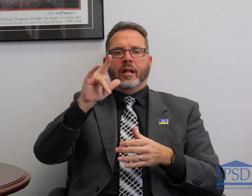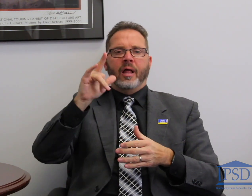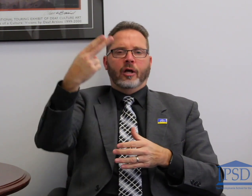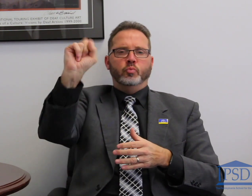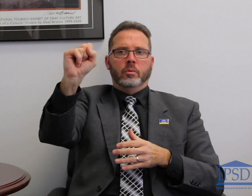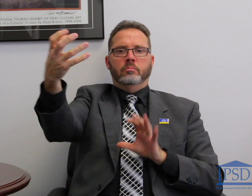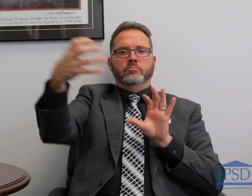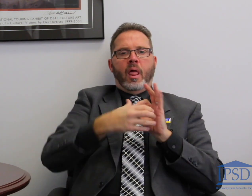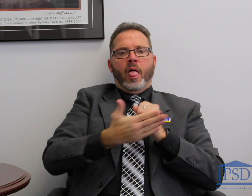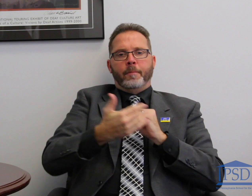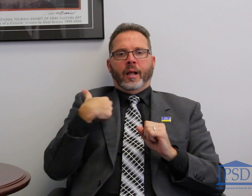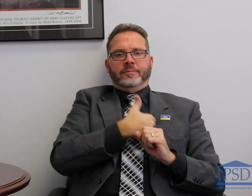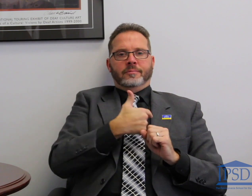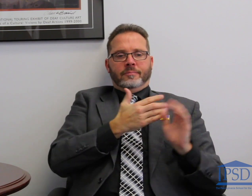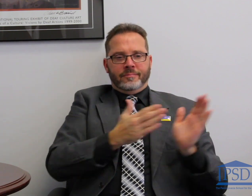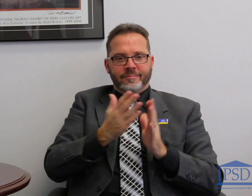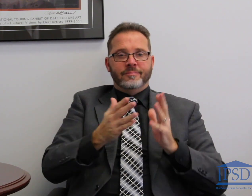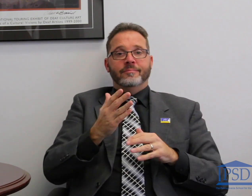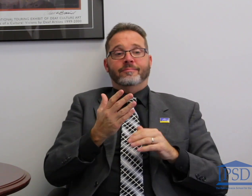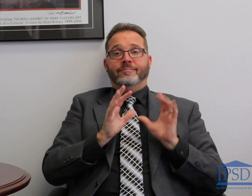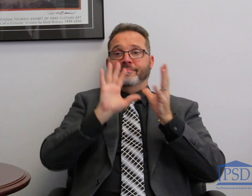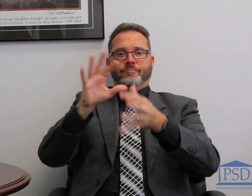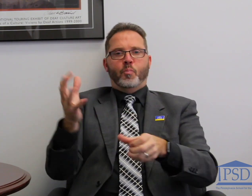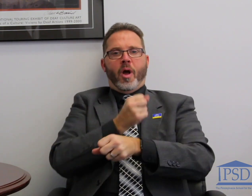This is the first time we have participated in the program. It is great to see the development of